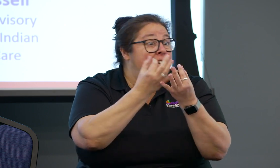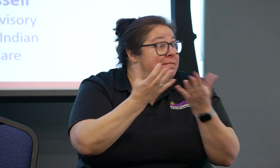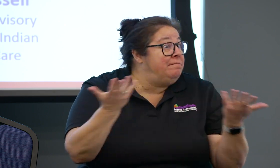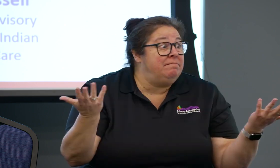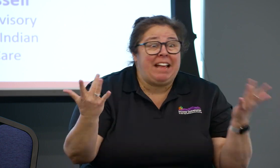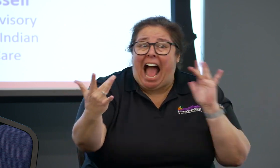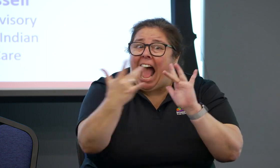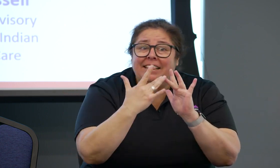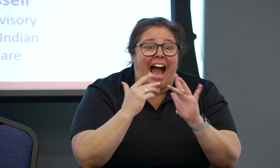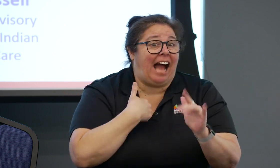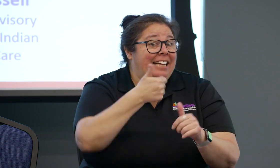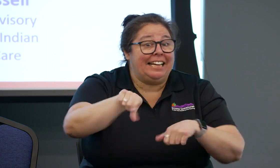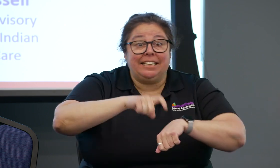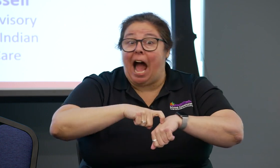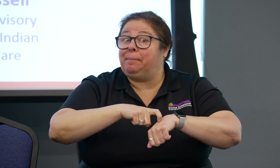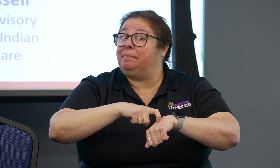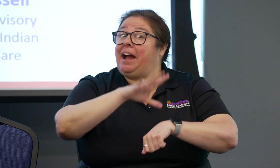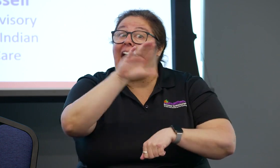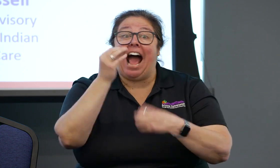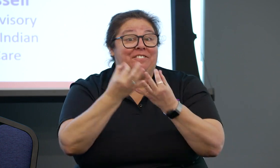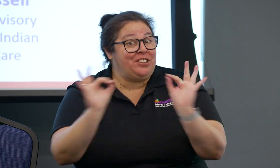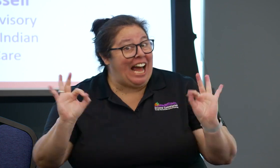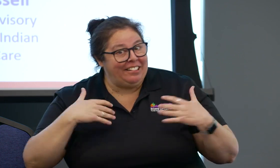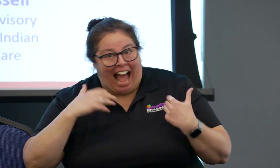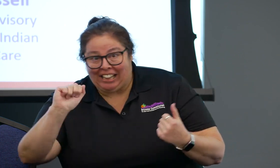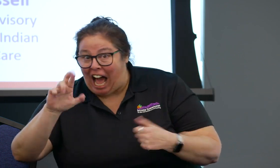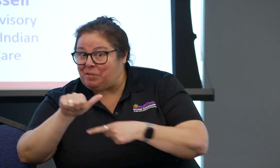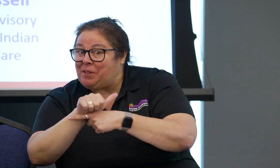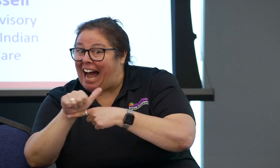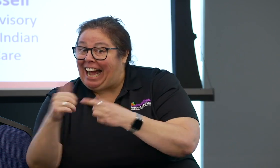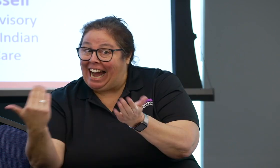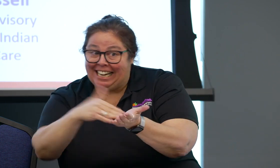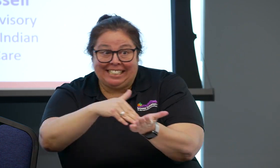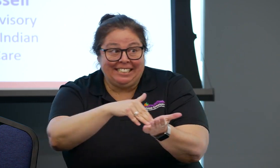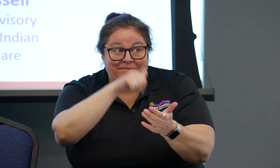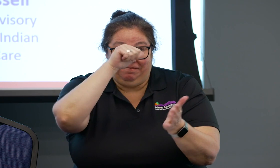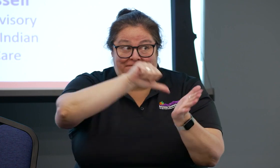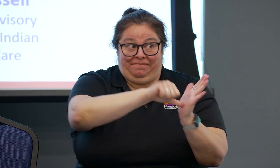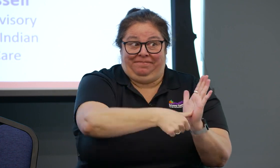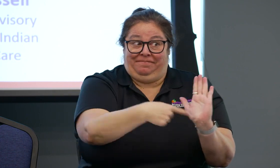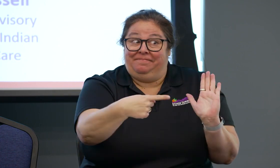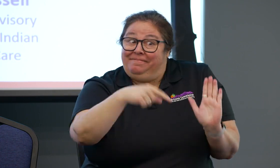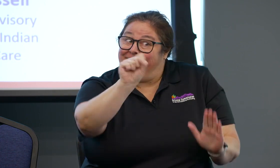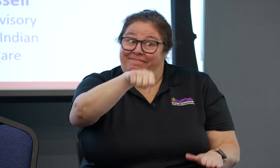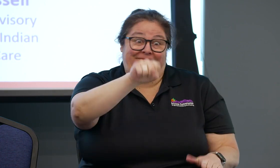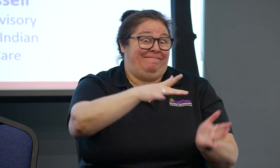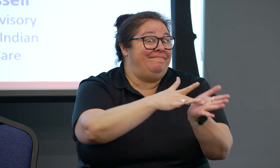And that was something that we did together. So just like AzHHA did, please feel free to contact us at any time